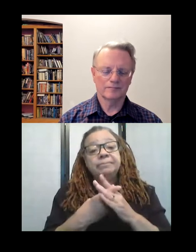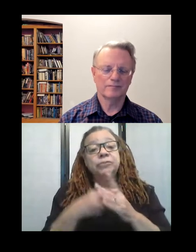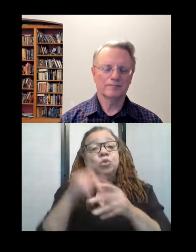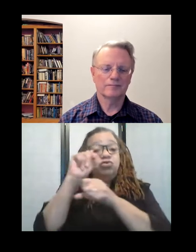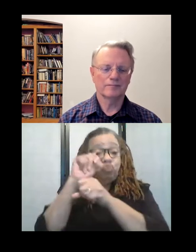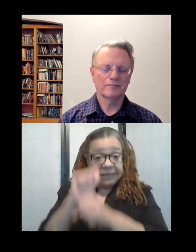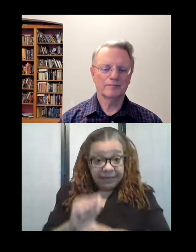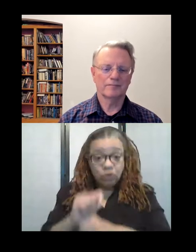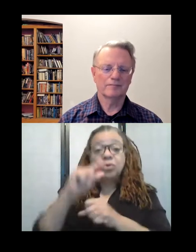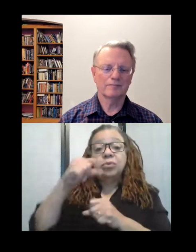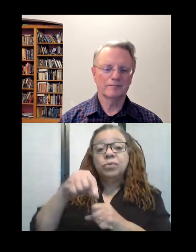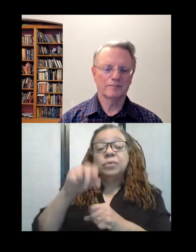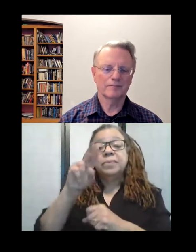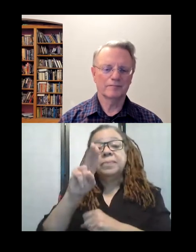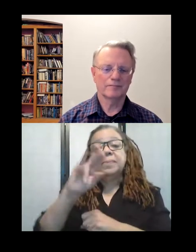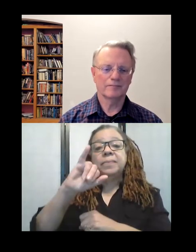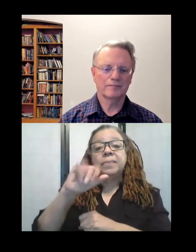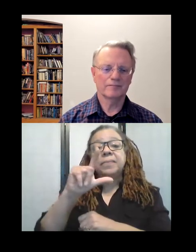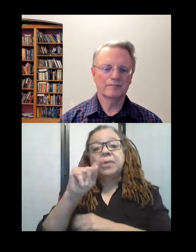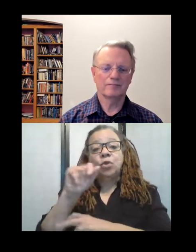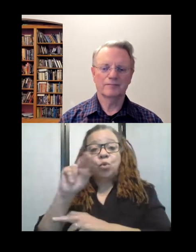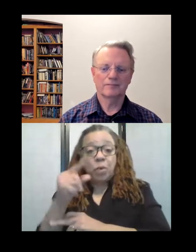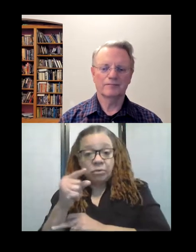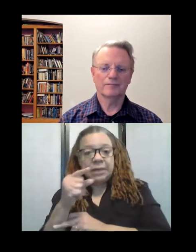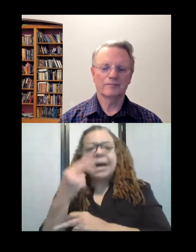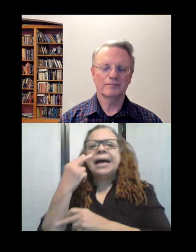I started seeing classes, um, for landscape quilts.